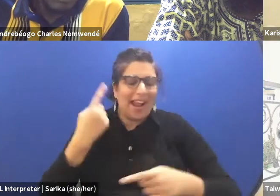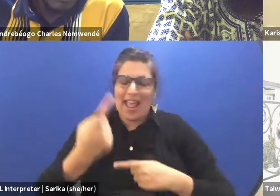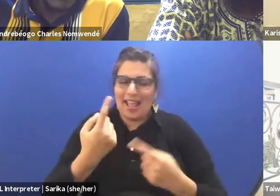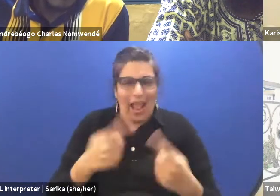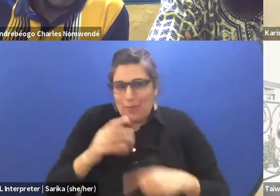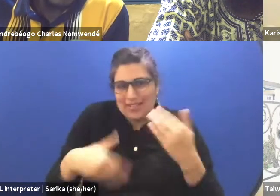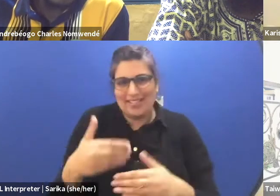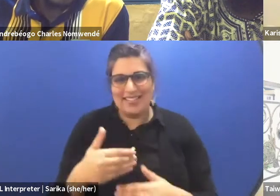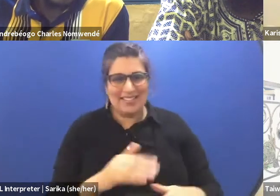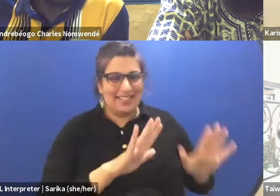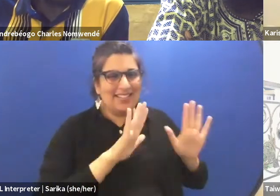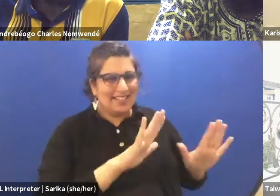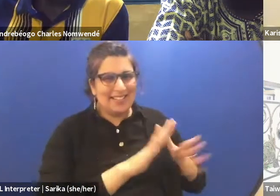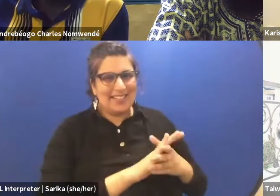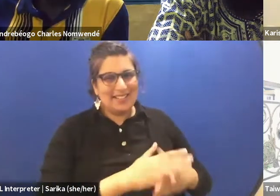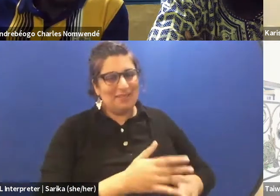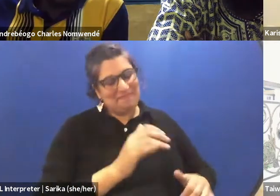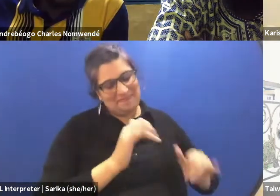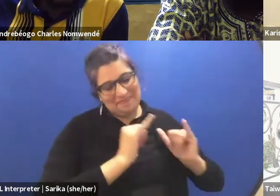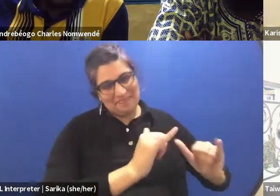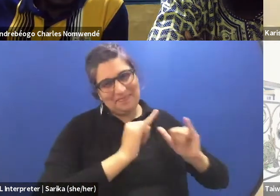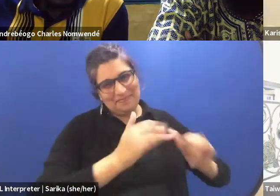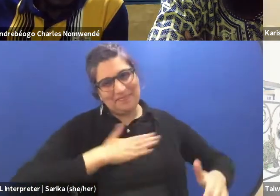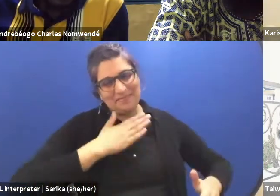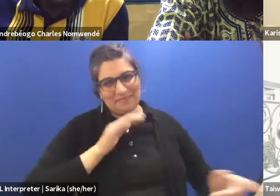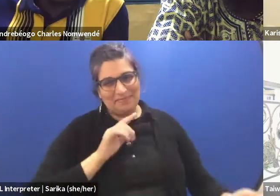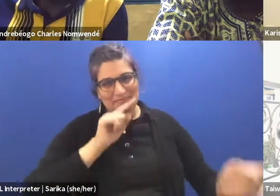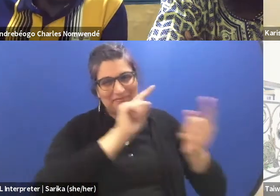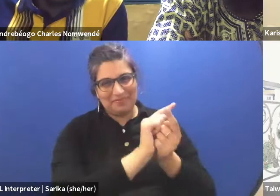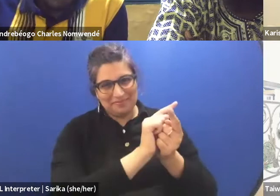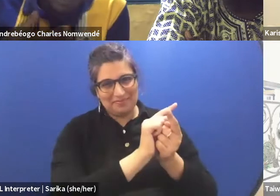Great. I am also happy to hear a lot from you.